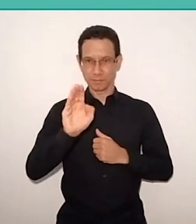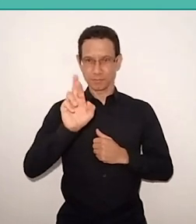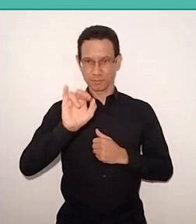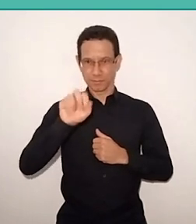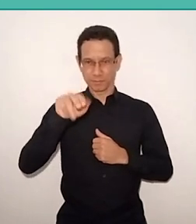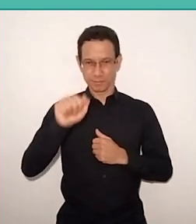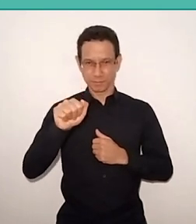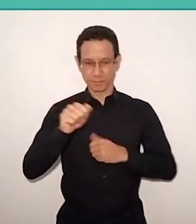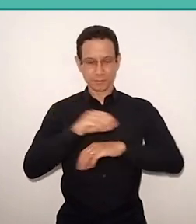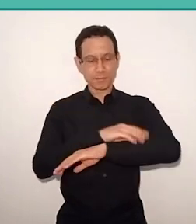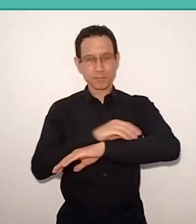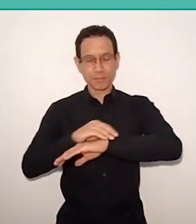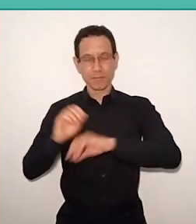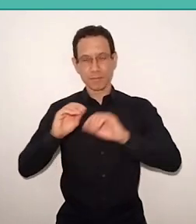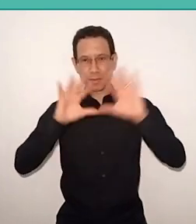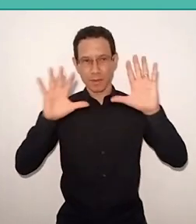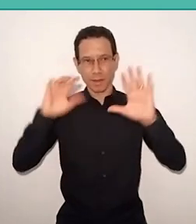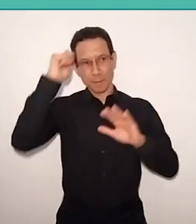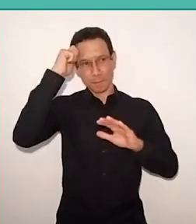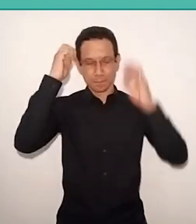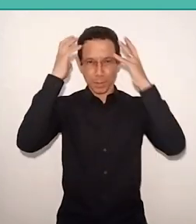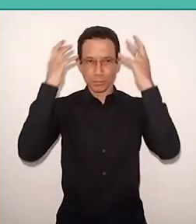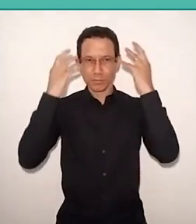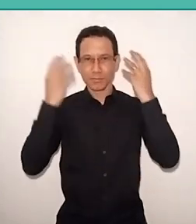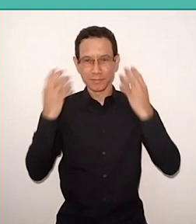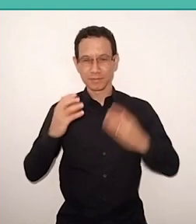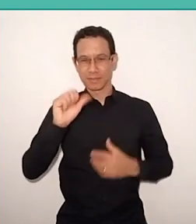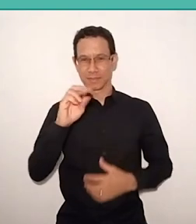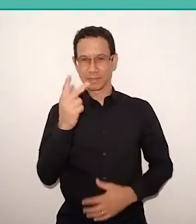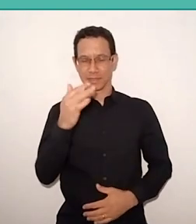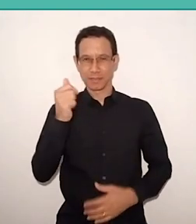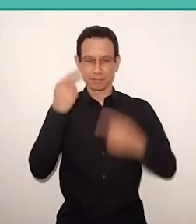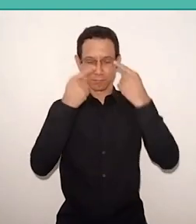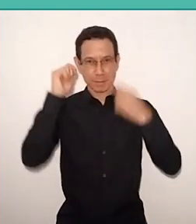dark brown and curly hair, I’m wearing a green blouse, I'm sitting